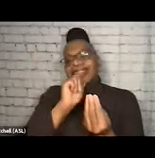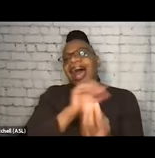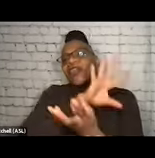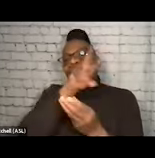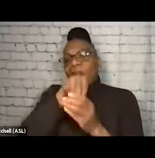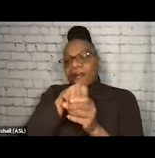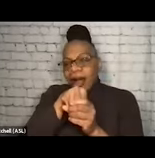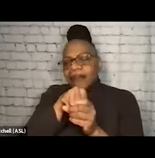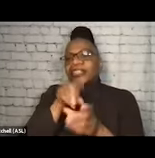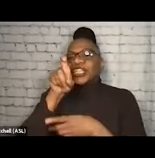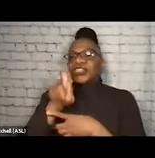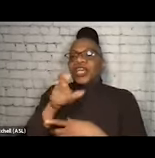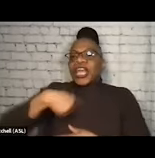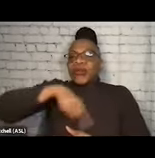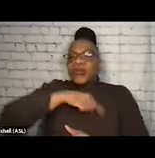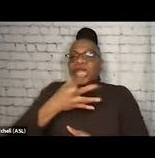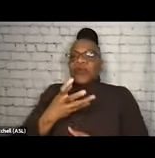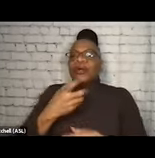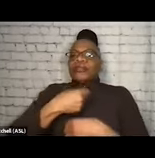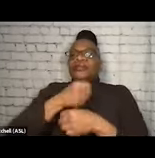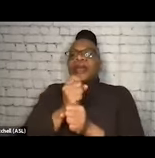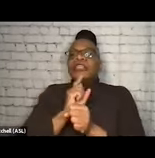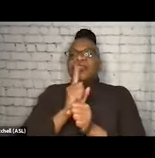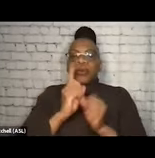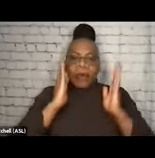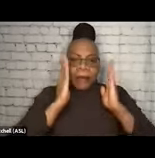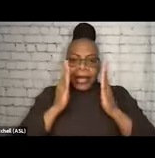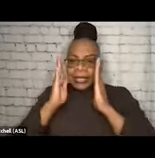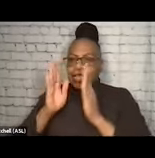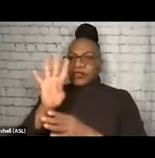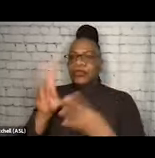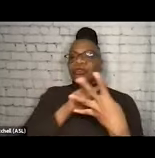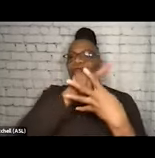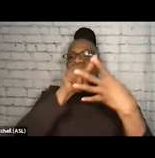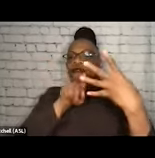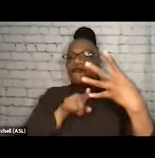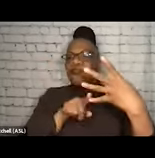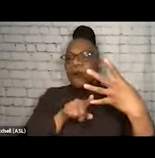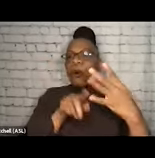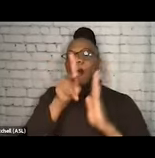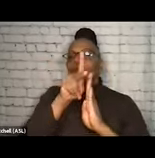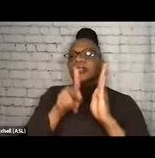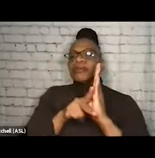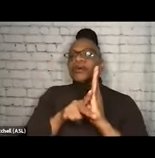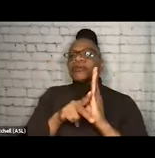we're attending to those core principles of harm reduction if we're gonna integrate that,